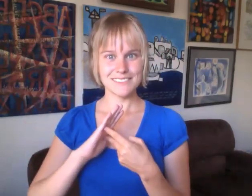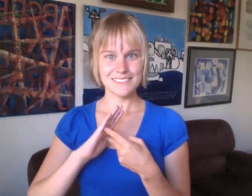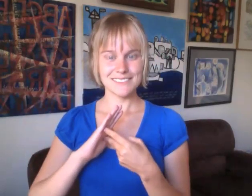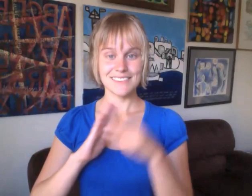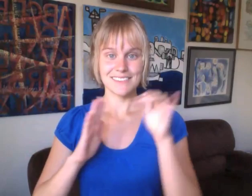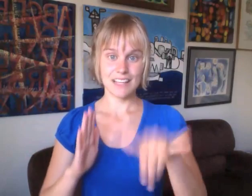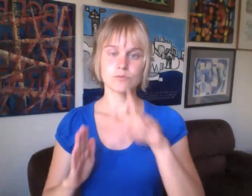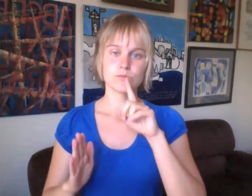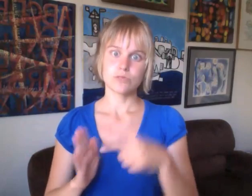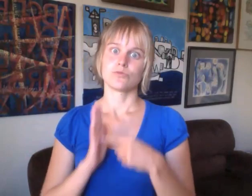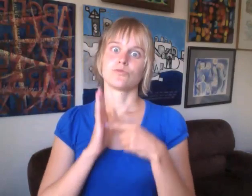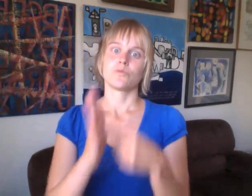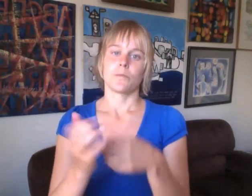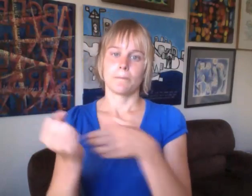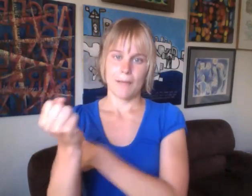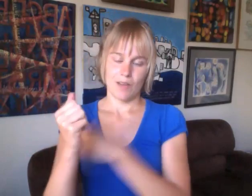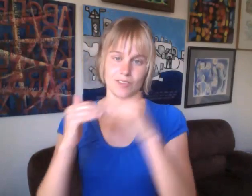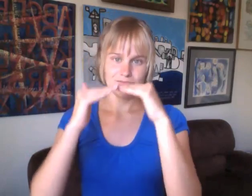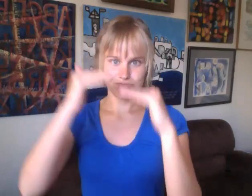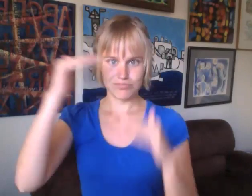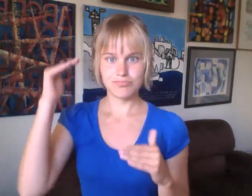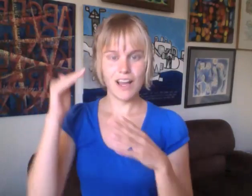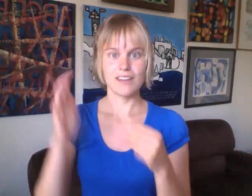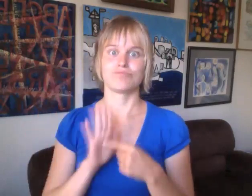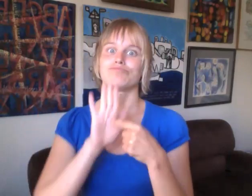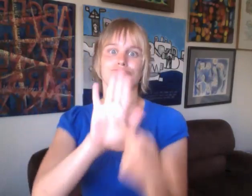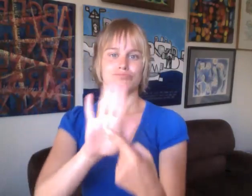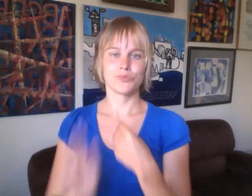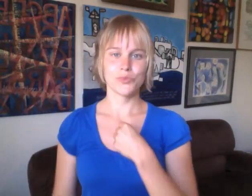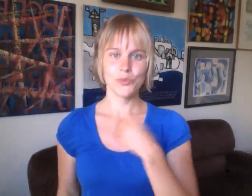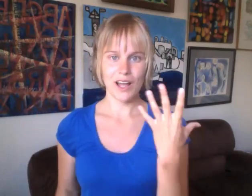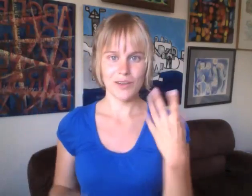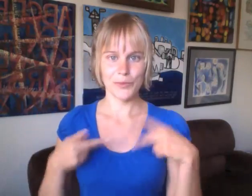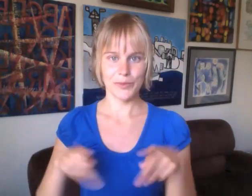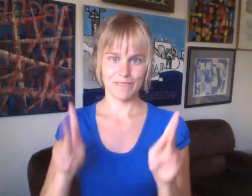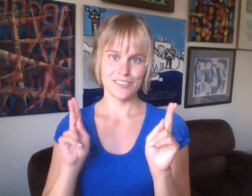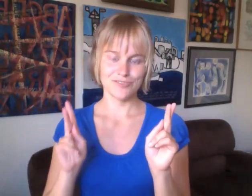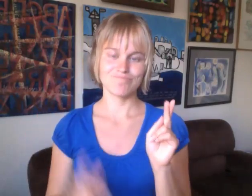I have shown the power inequality by flaunting my white privilege.